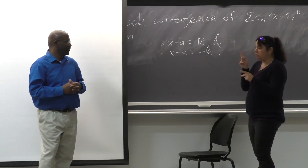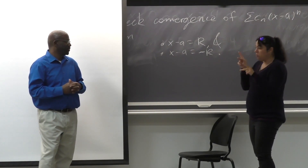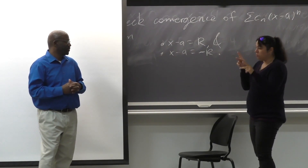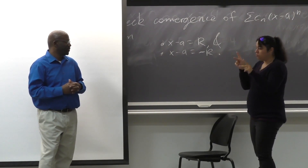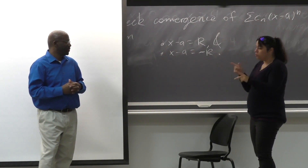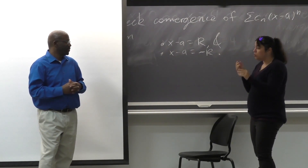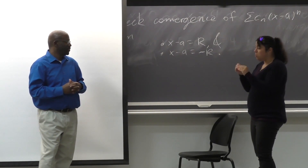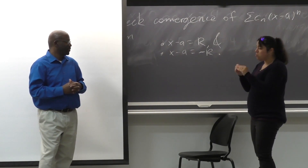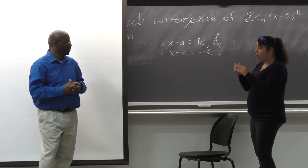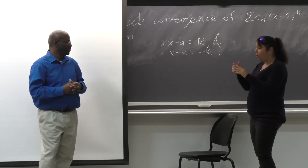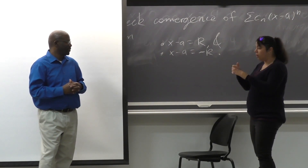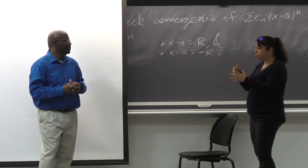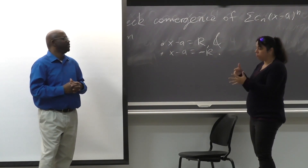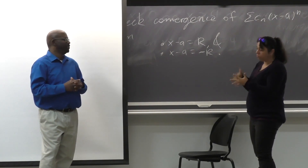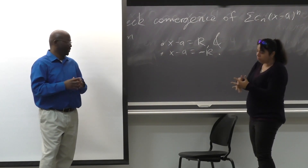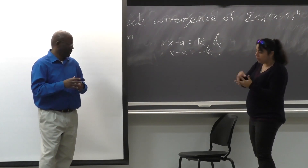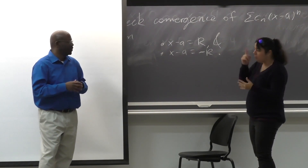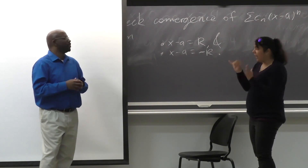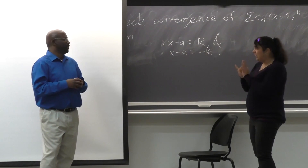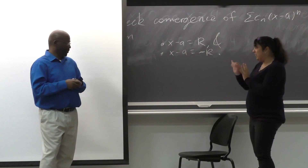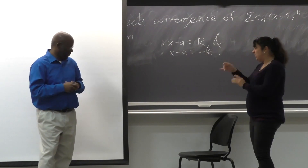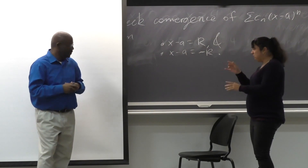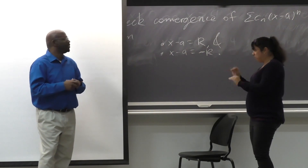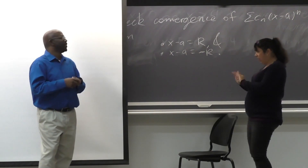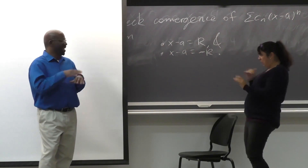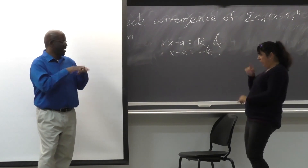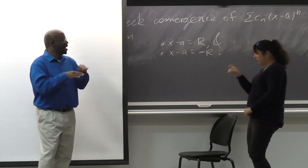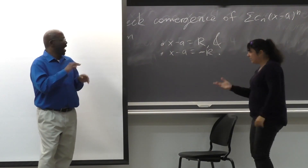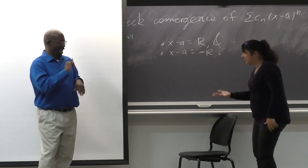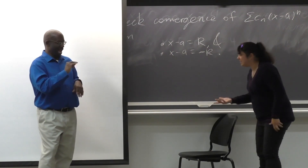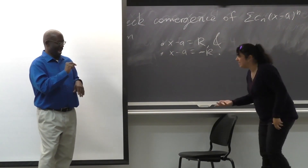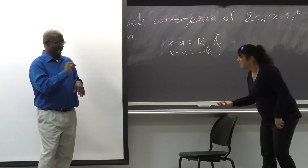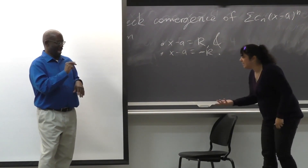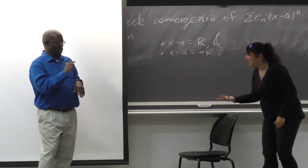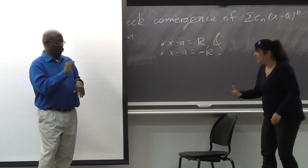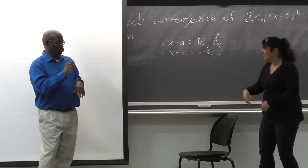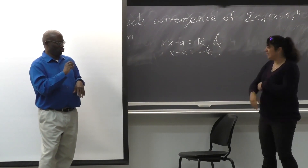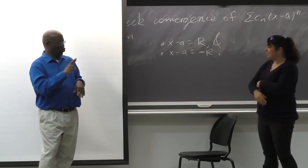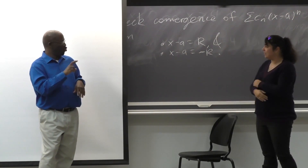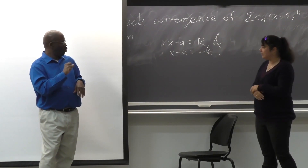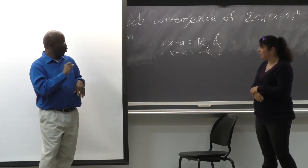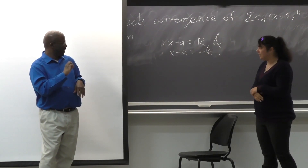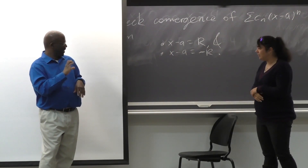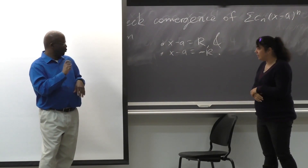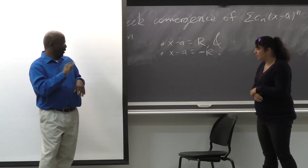come up with people that are Black and Hispanic. Do they use Black ASL?